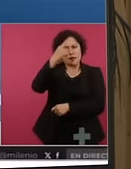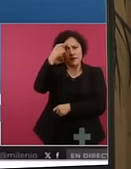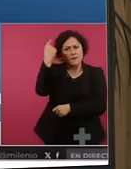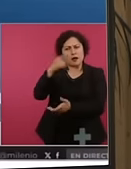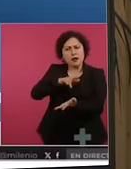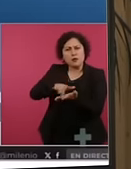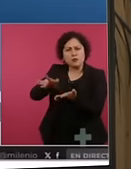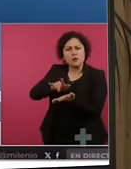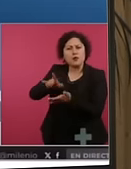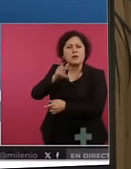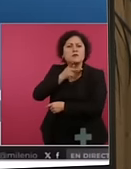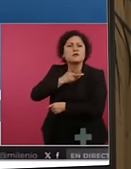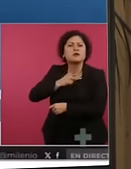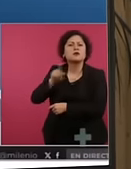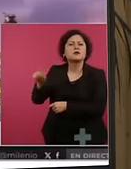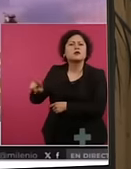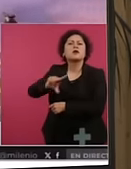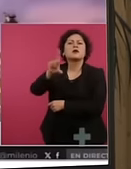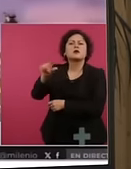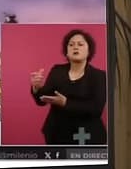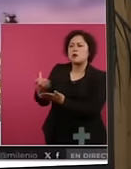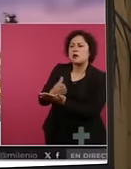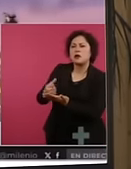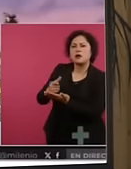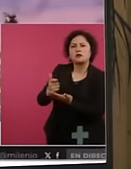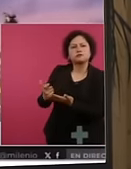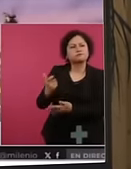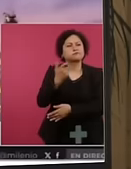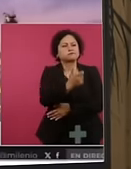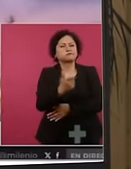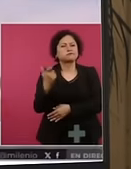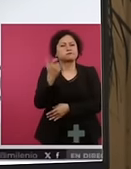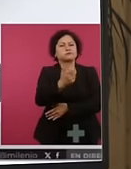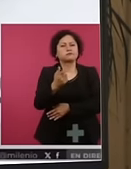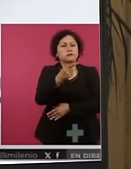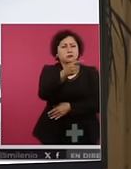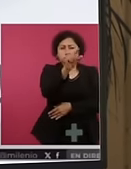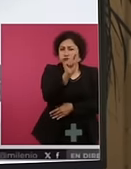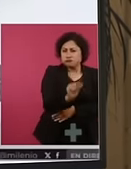dividends on a basis of total responsibility with a minimum investment your income